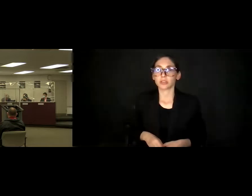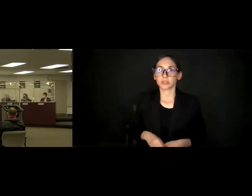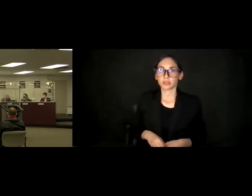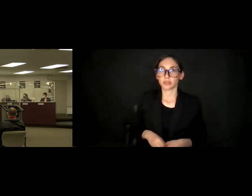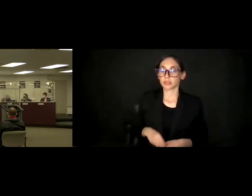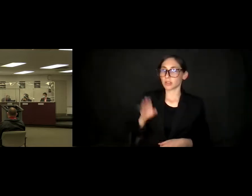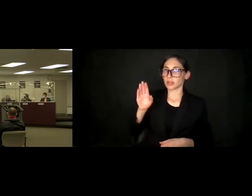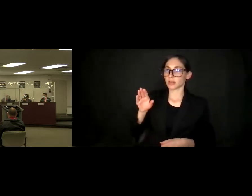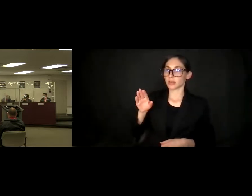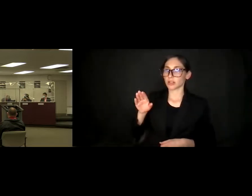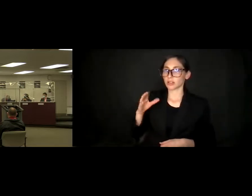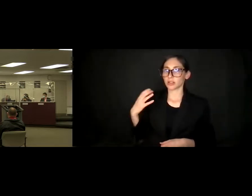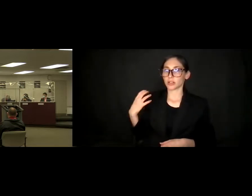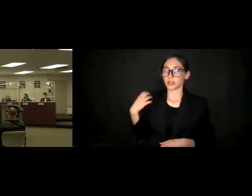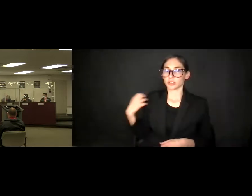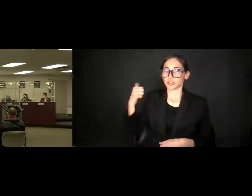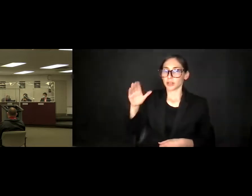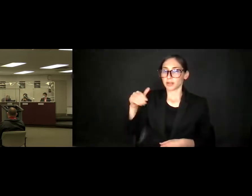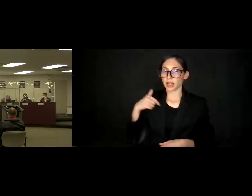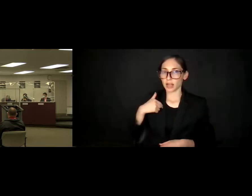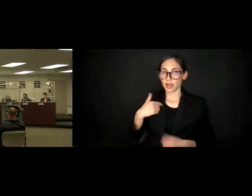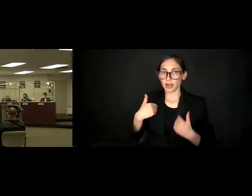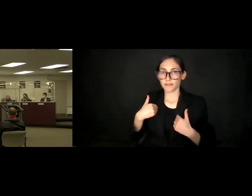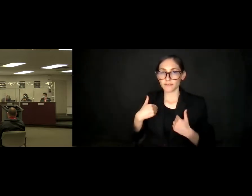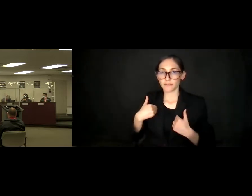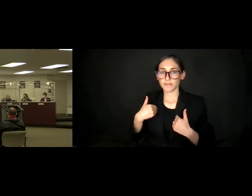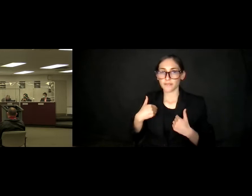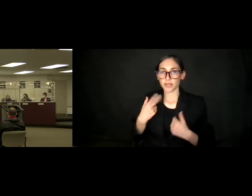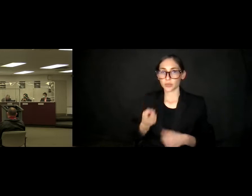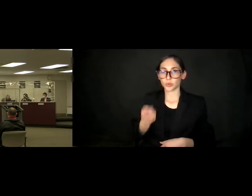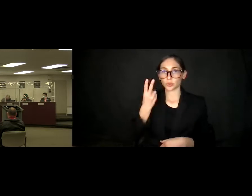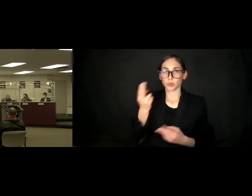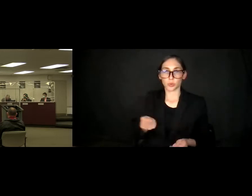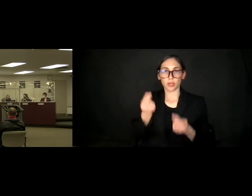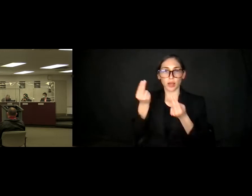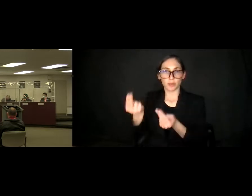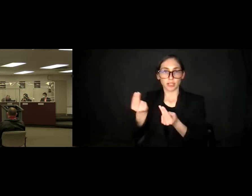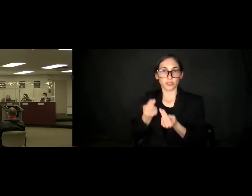I have um, two-two nominations. Um,